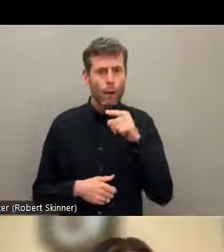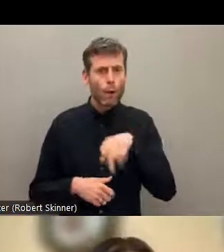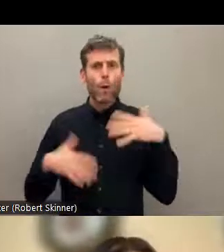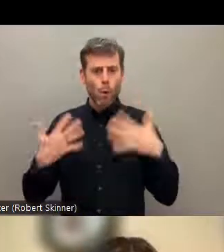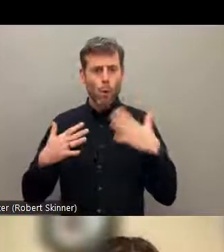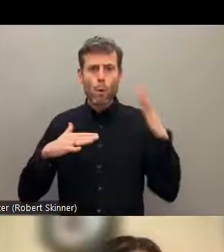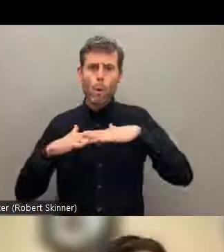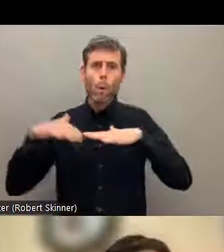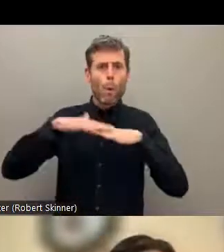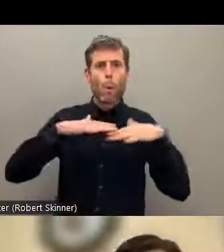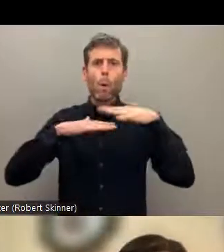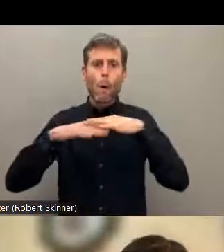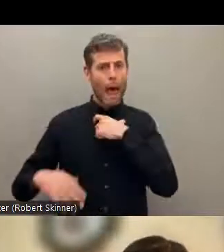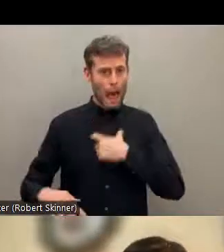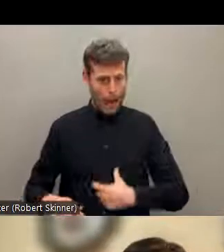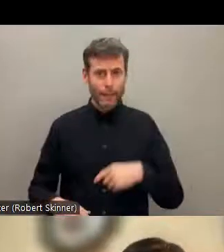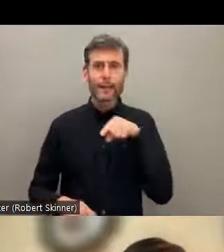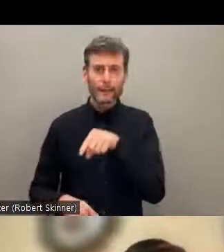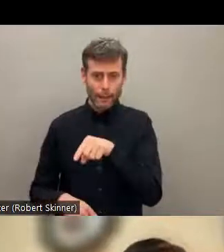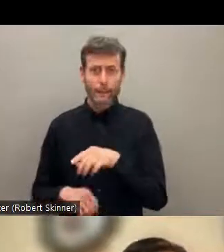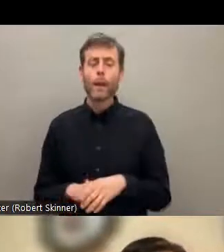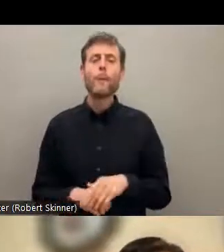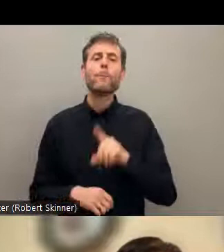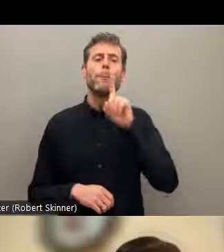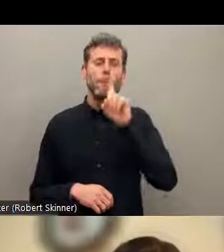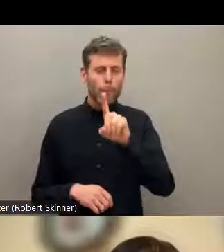the collective rights versus individual rights. So these are